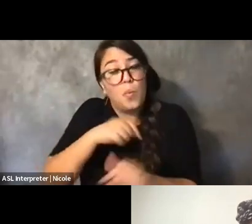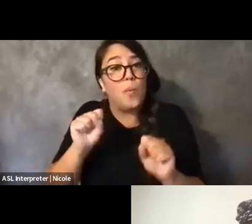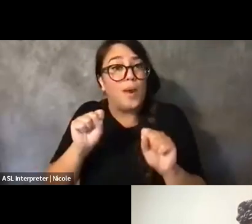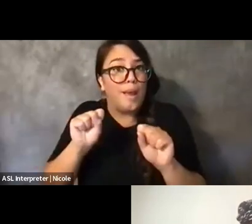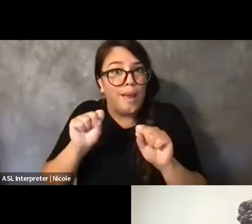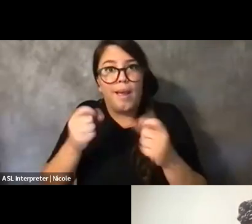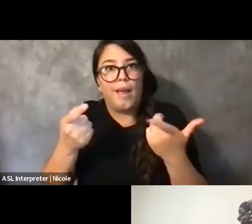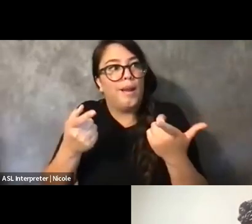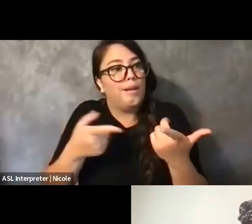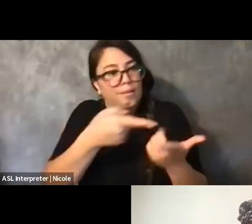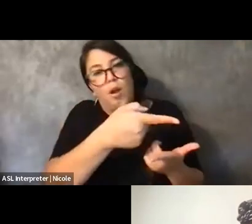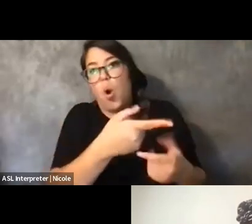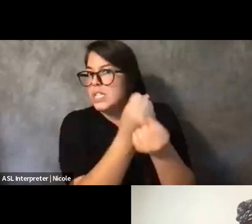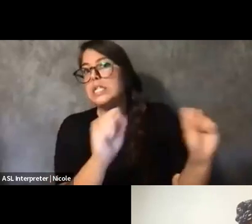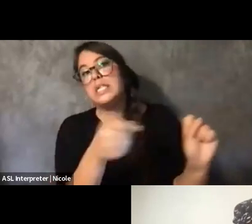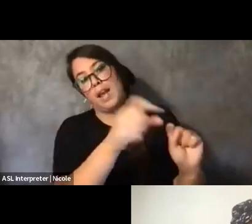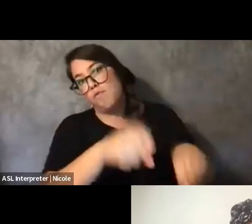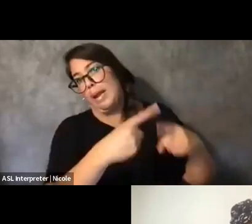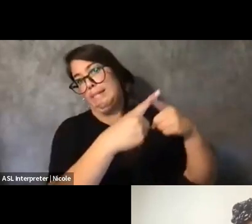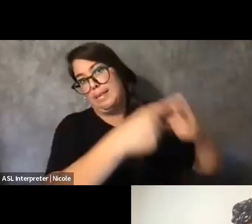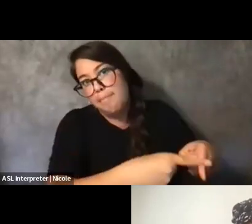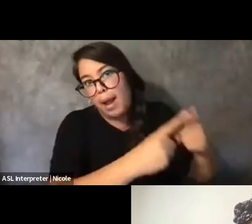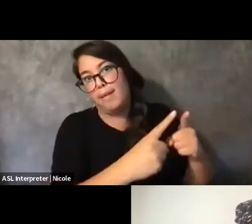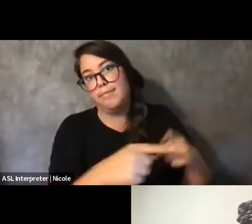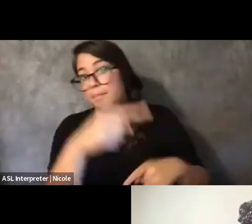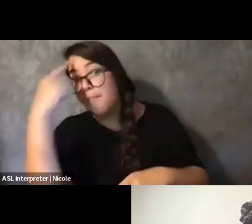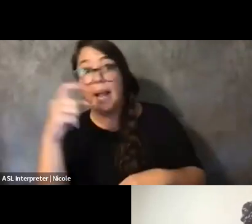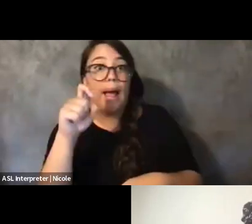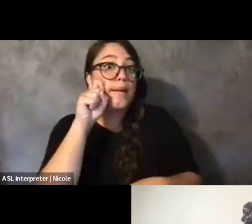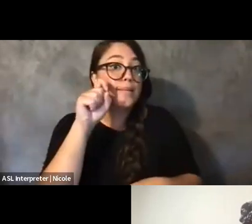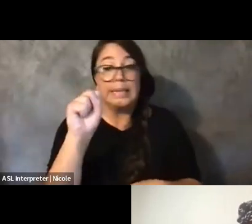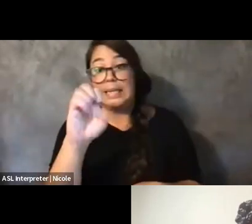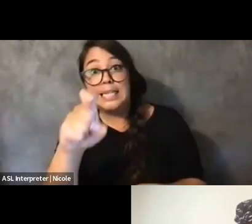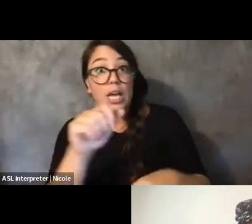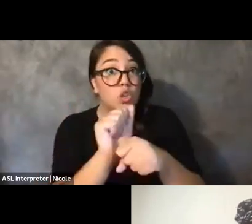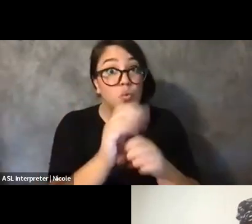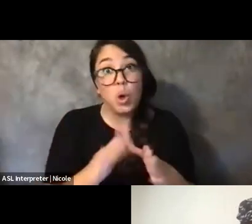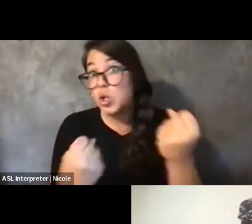Black sex workers for -- to support this program because Black sex workers don't got it.